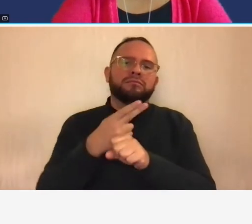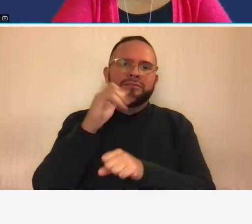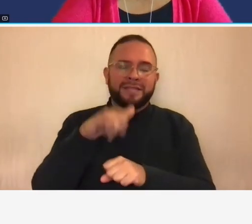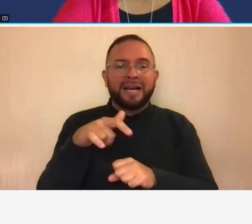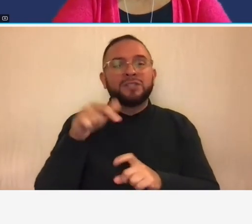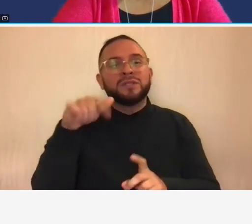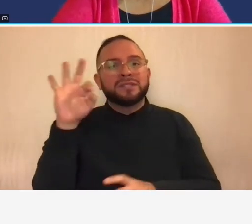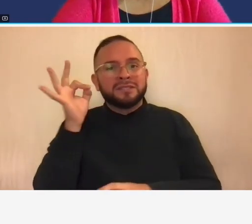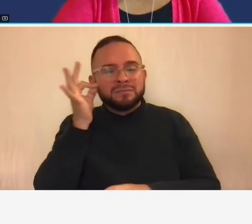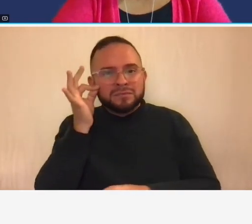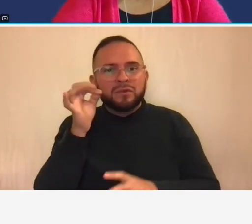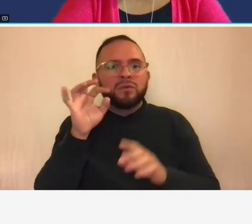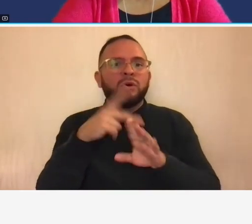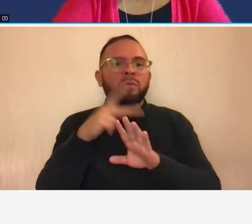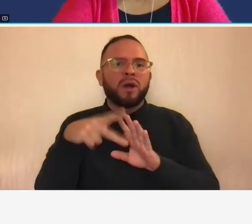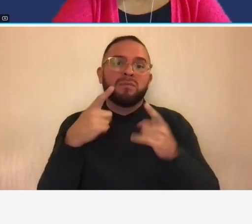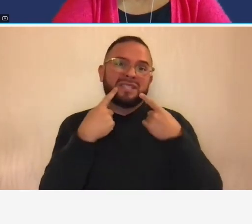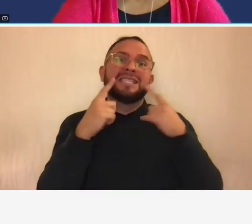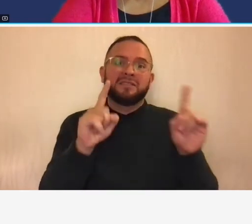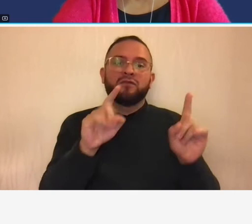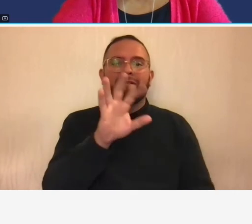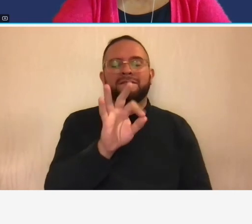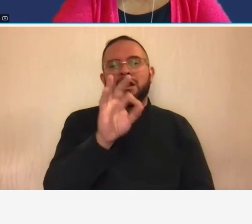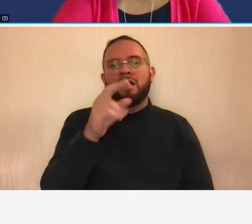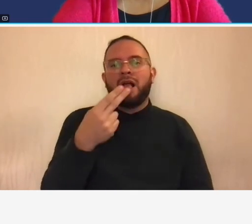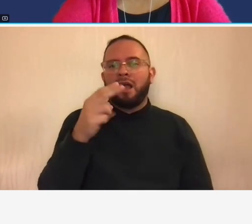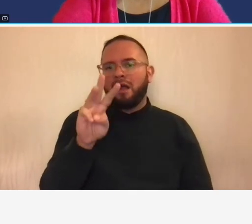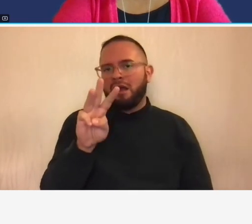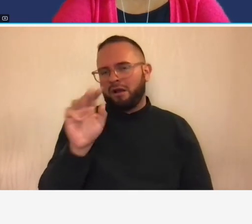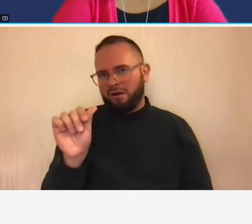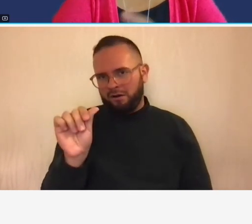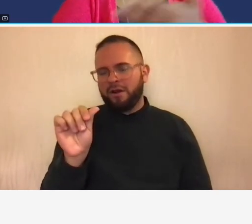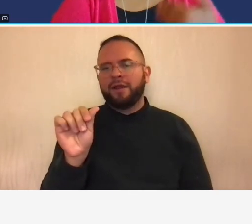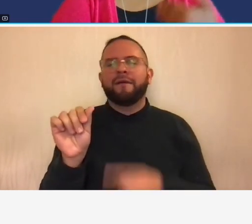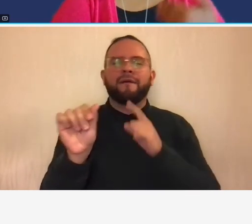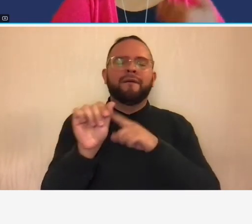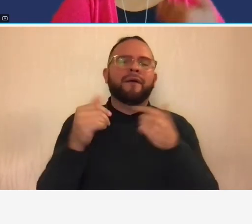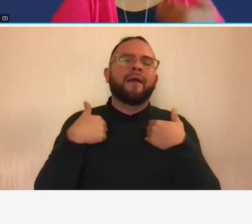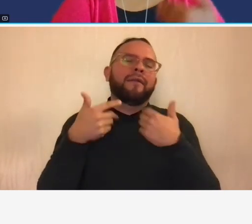very successful with federal highway um you know they did a pilot of this many many years ago